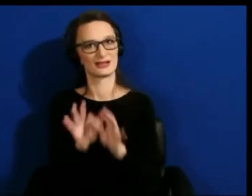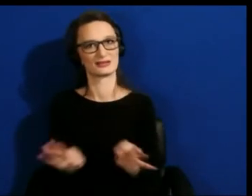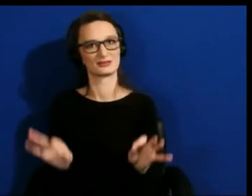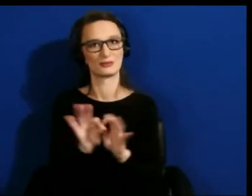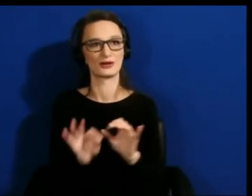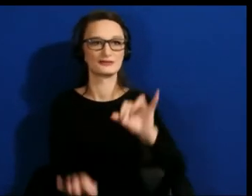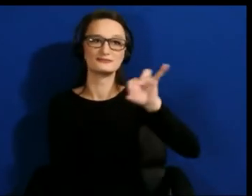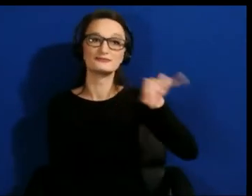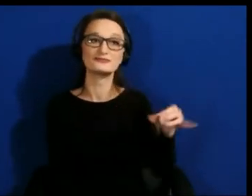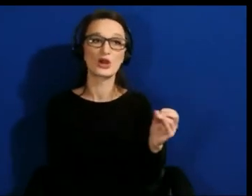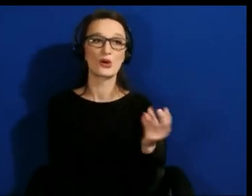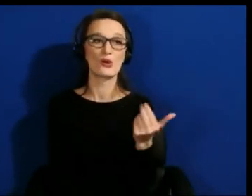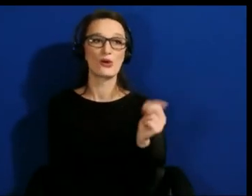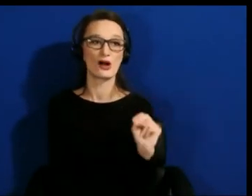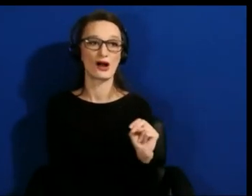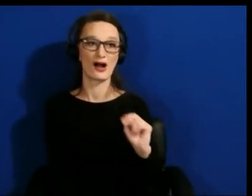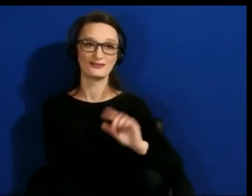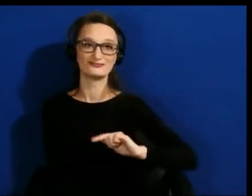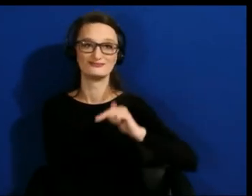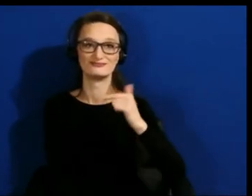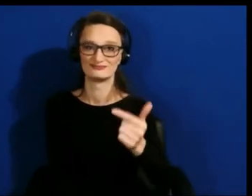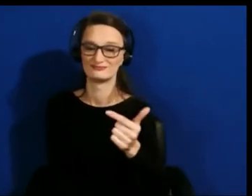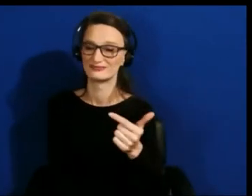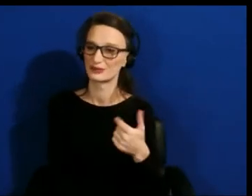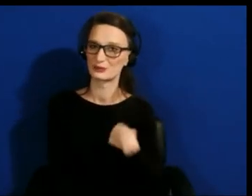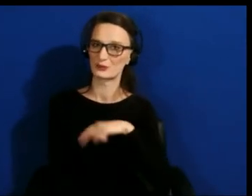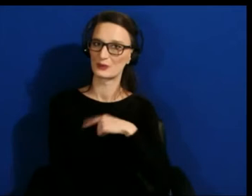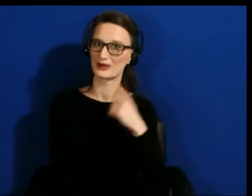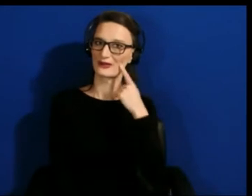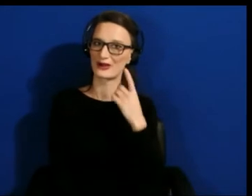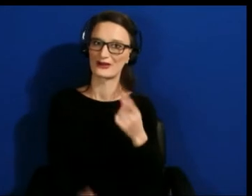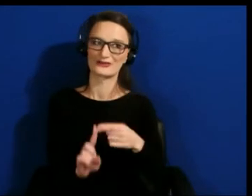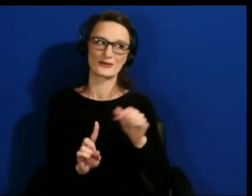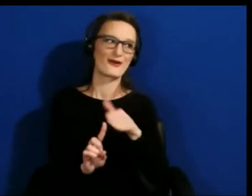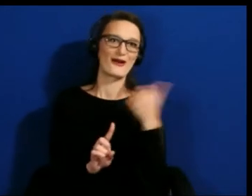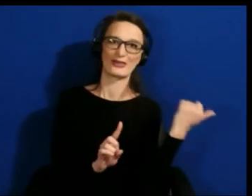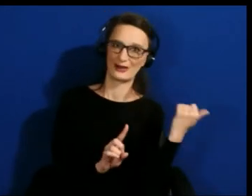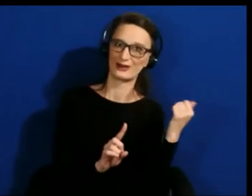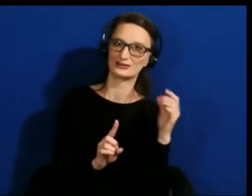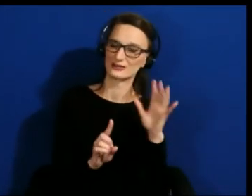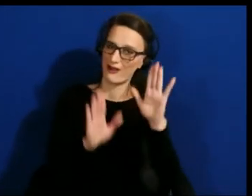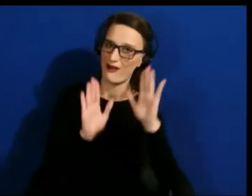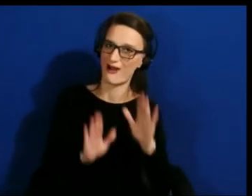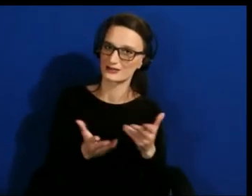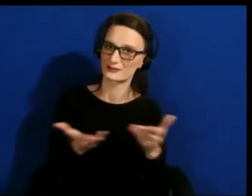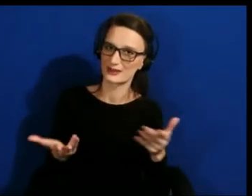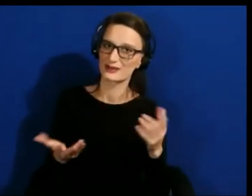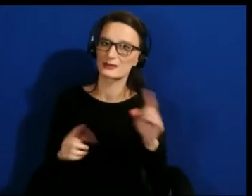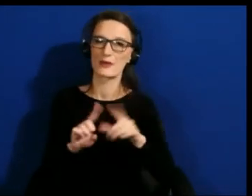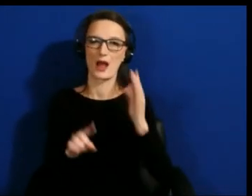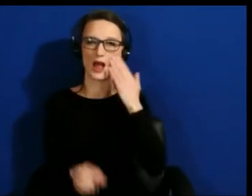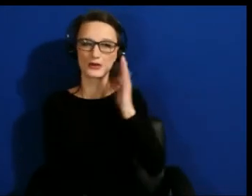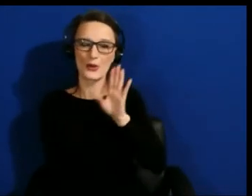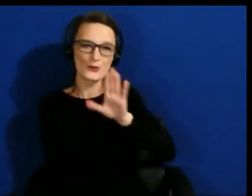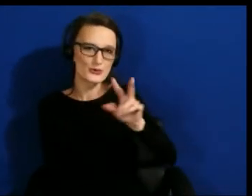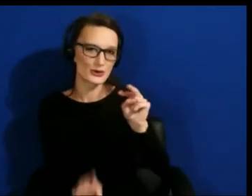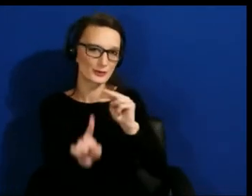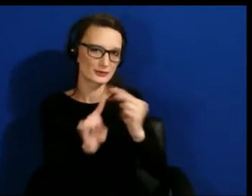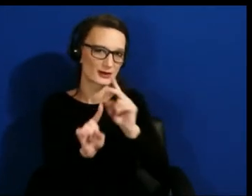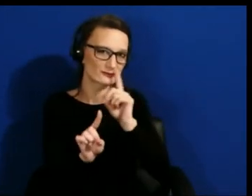You've heard fabulous inputs from the others and I know you have some very interesting perspectives bringing in other senses.